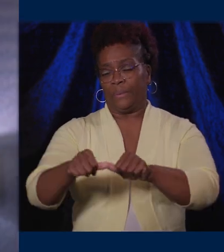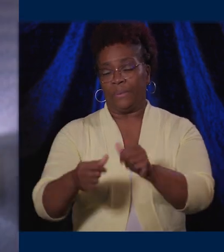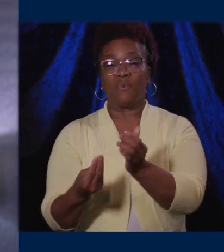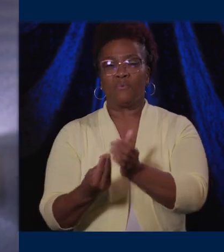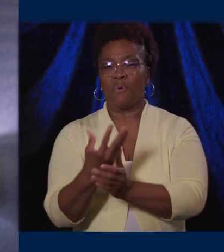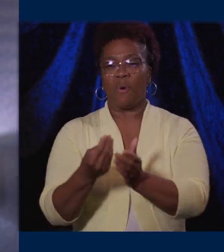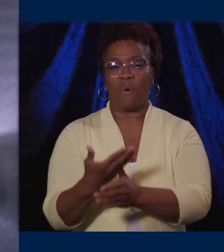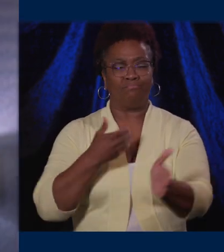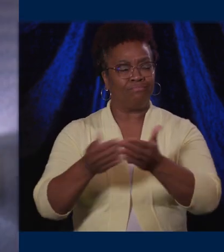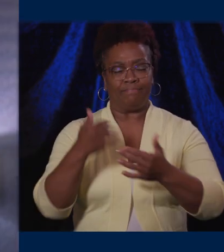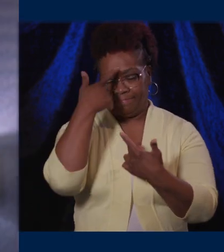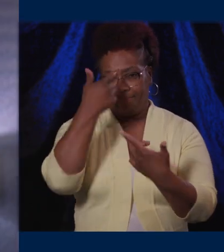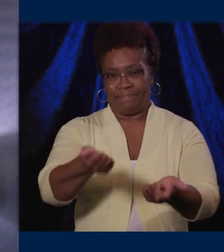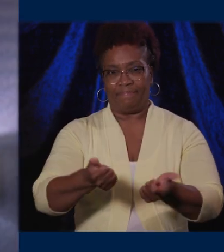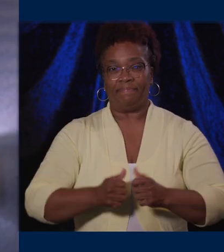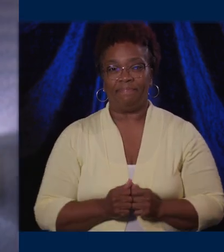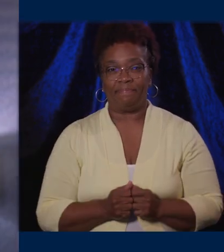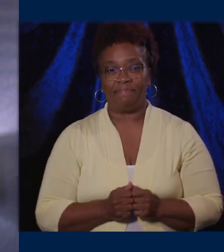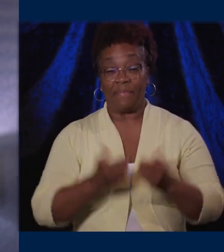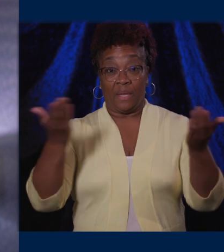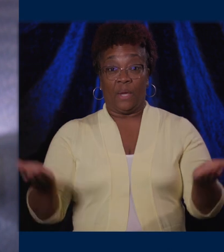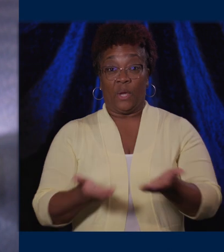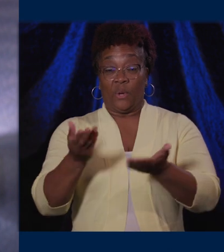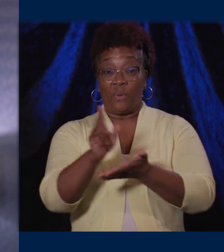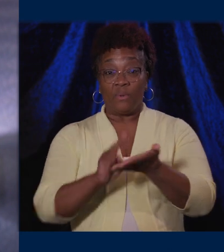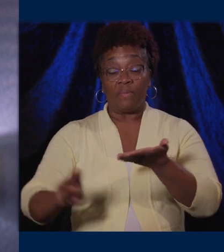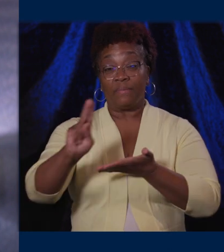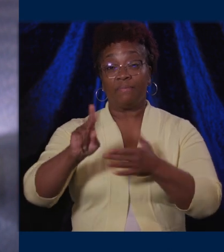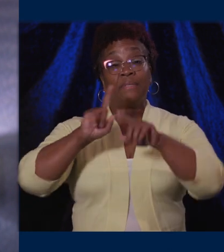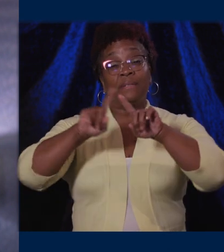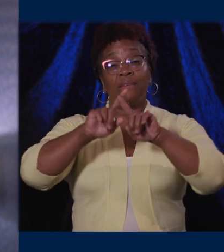Throughout the university, interdisciplinary teams are examining the relationship between climate